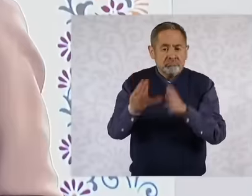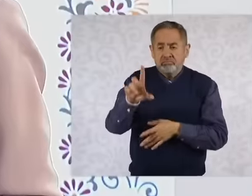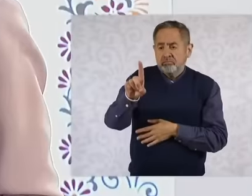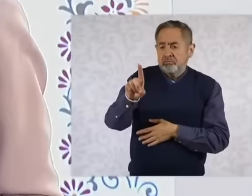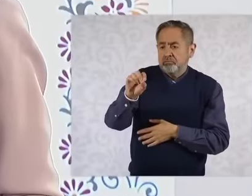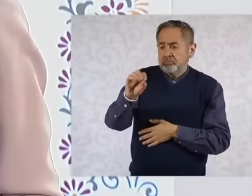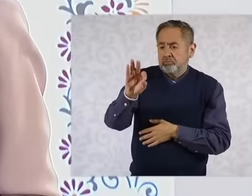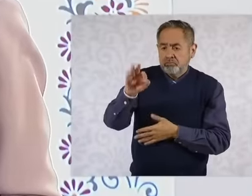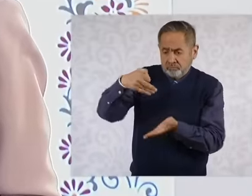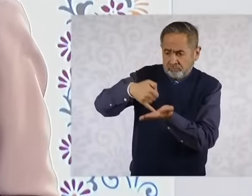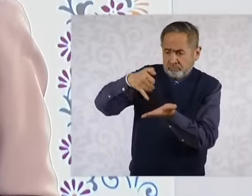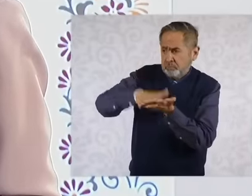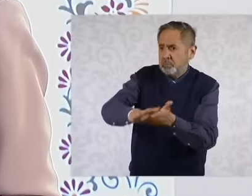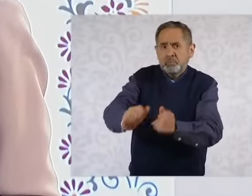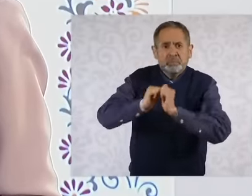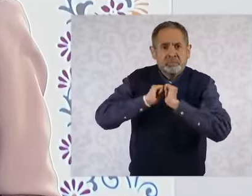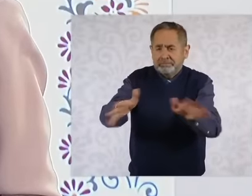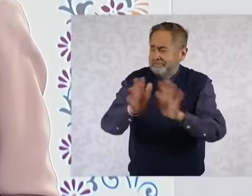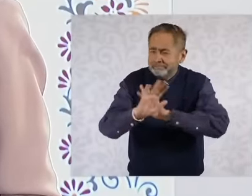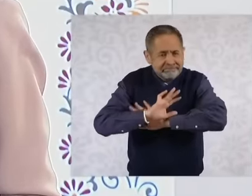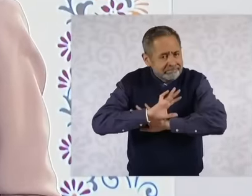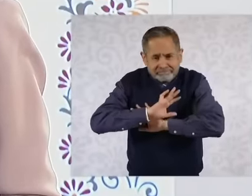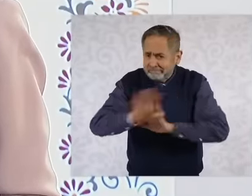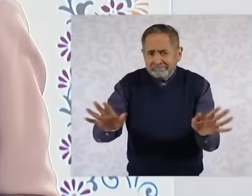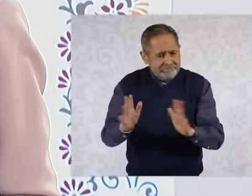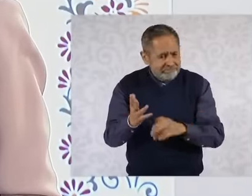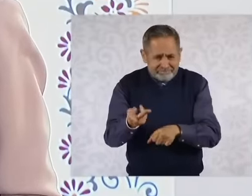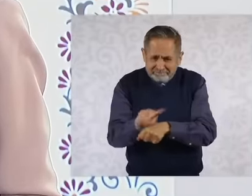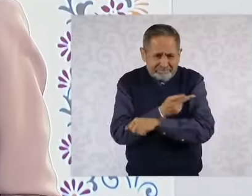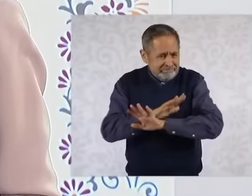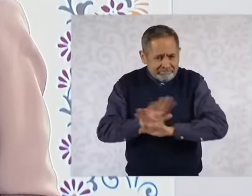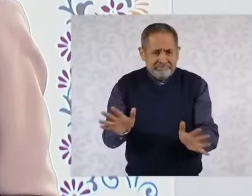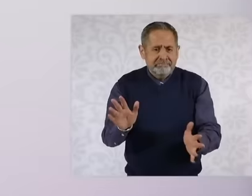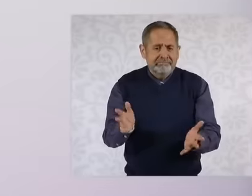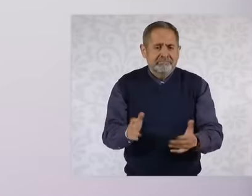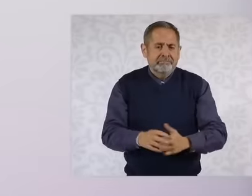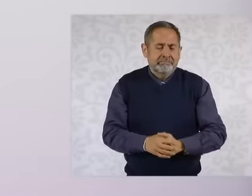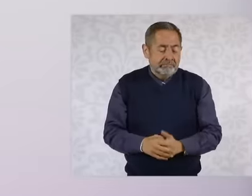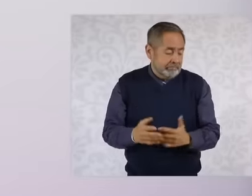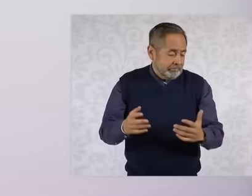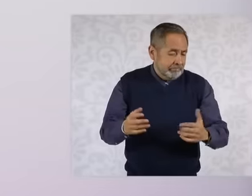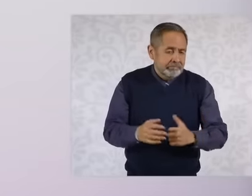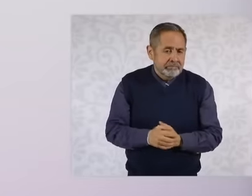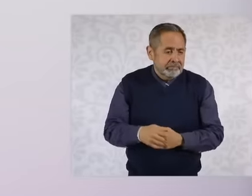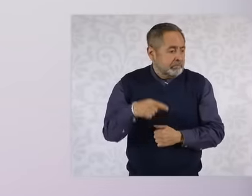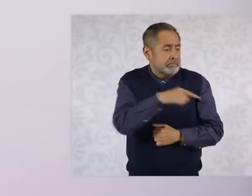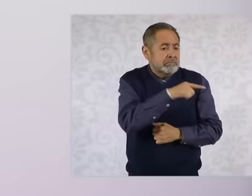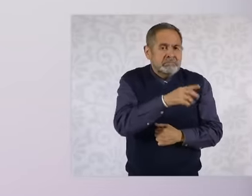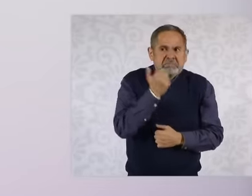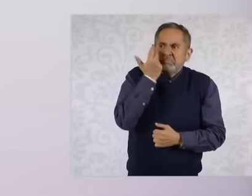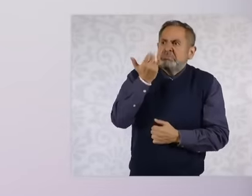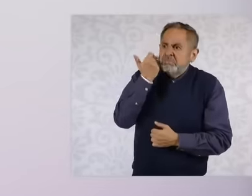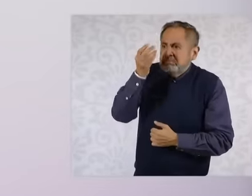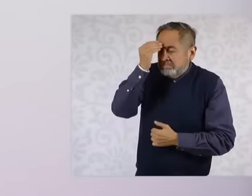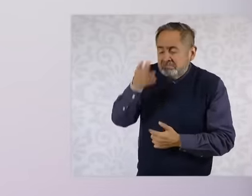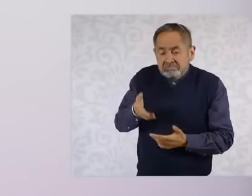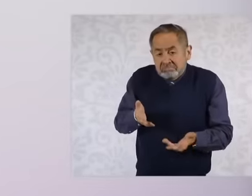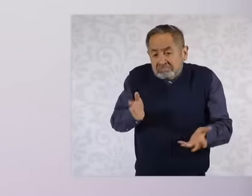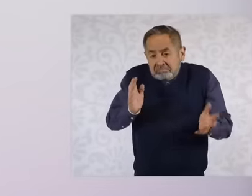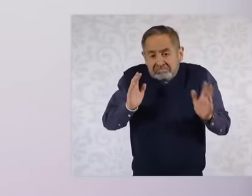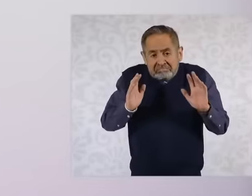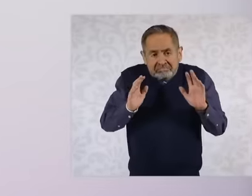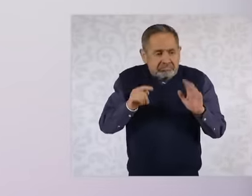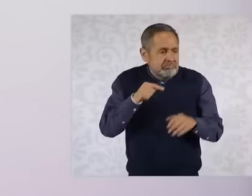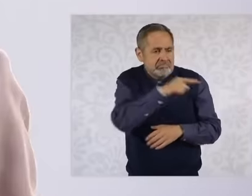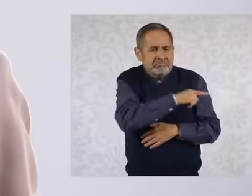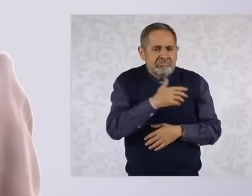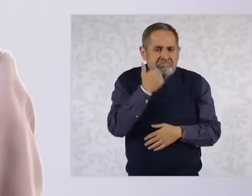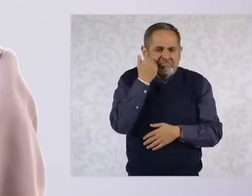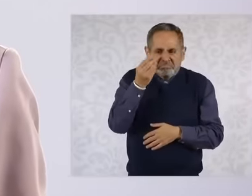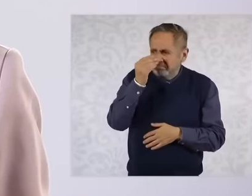federation So what are they trying to do? I think that first of all, they provoke us so that we give them